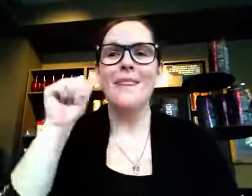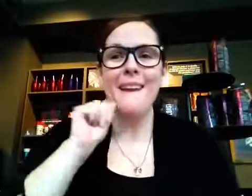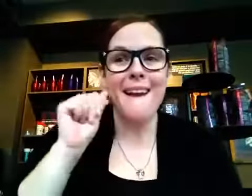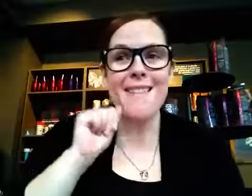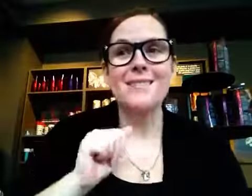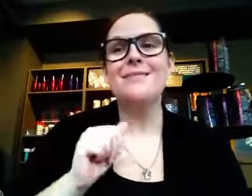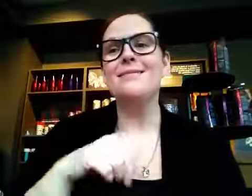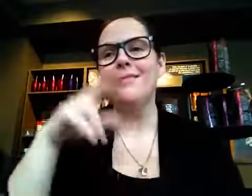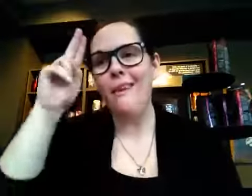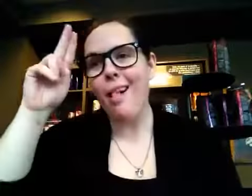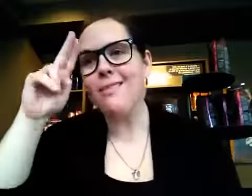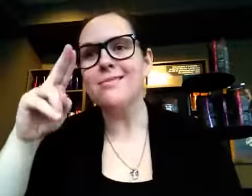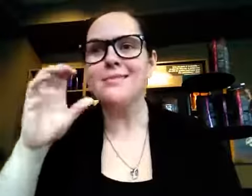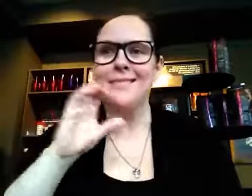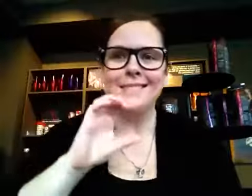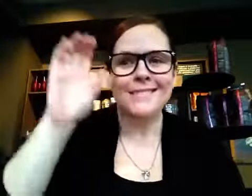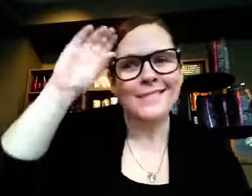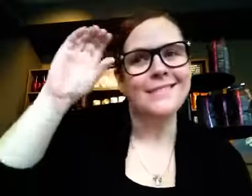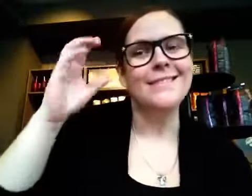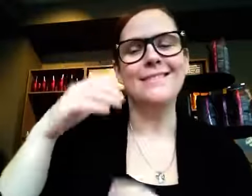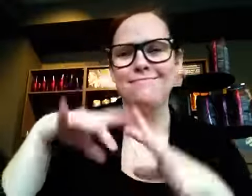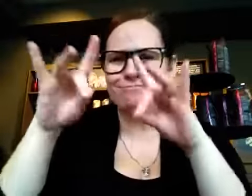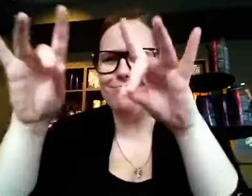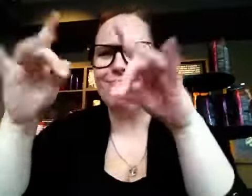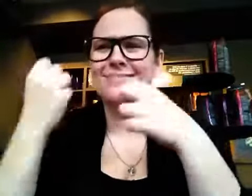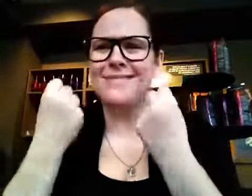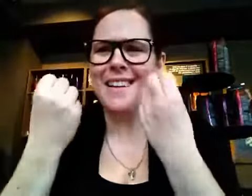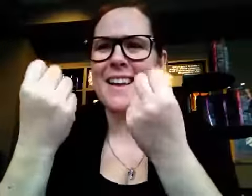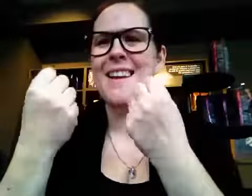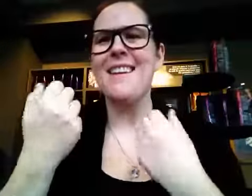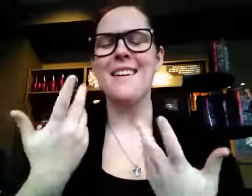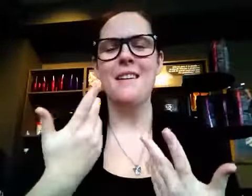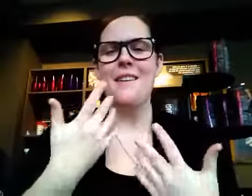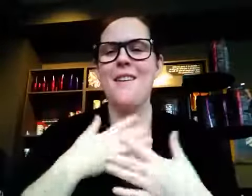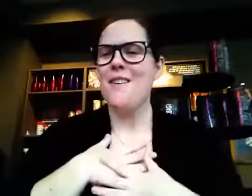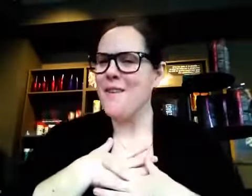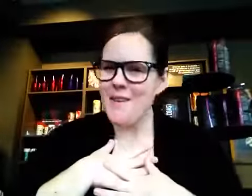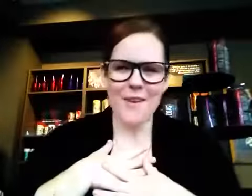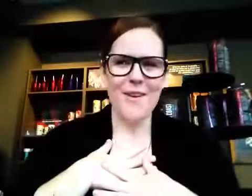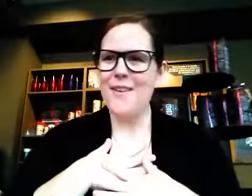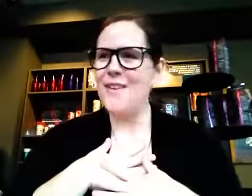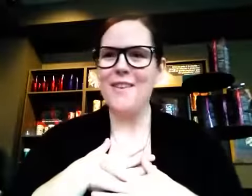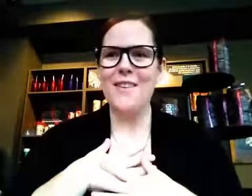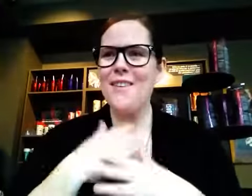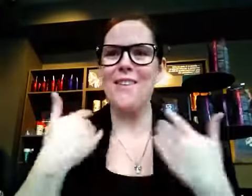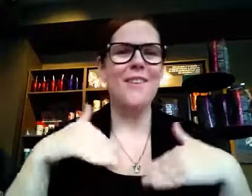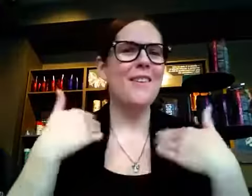My aunts, uncles and cousins did, too. It’s emotional for me to think about: